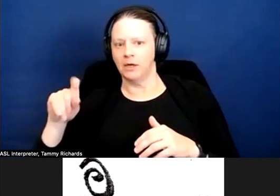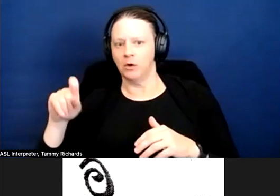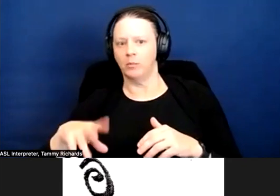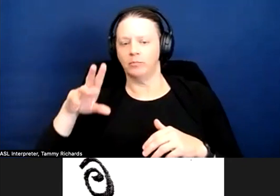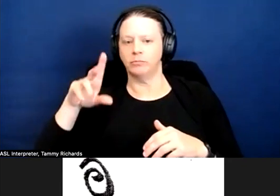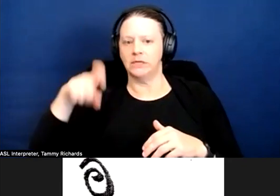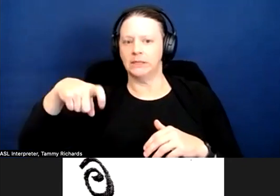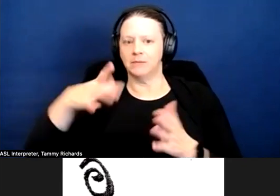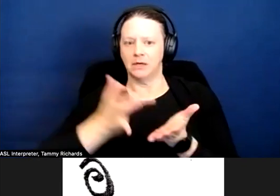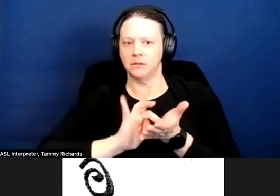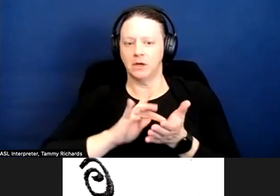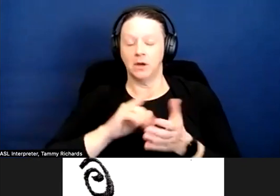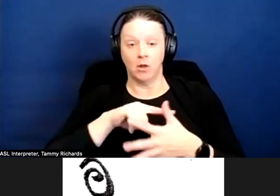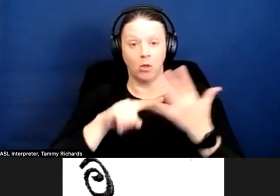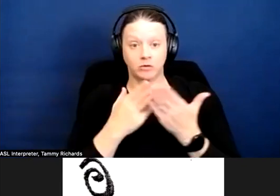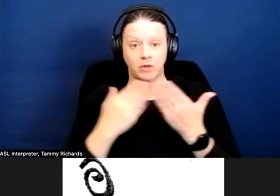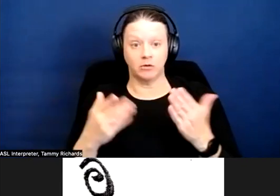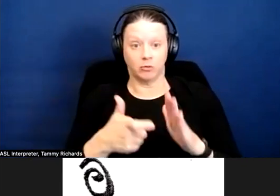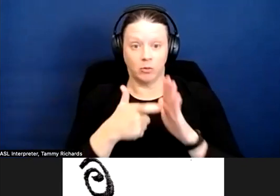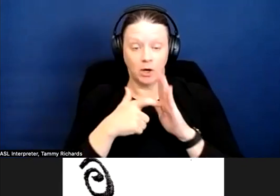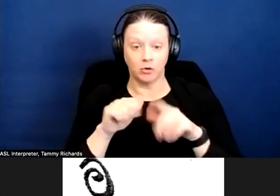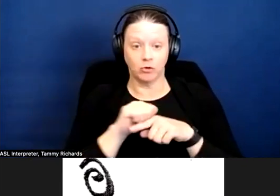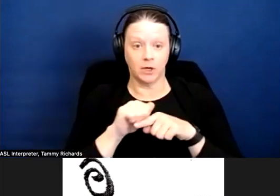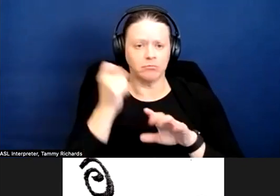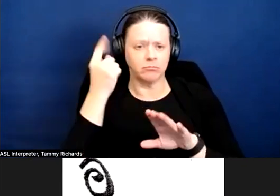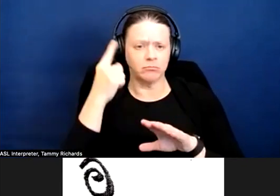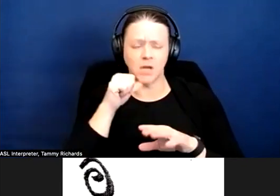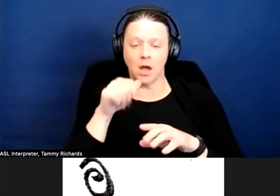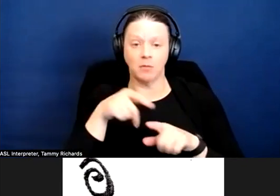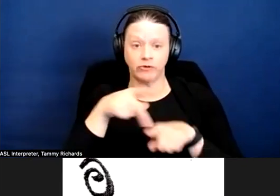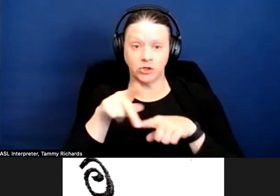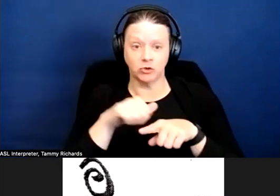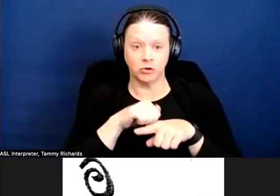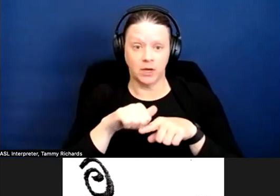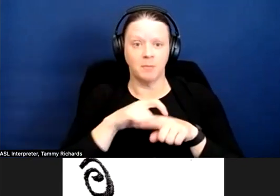Those types of things do require training. Not professional training, but it does require training.